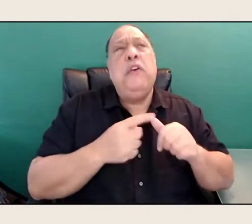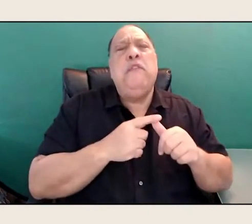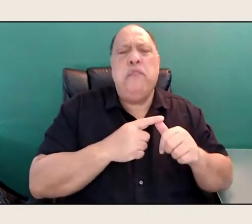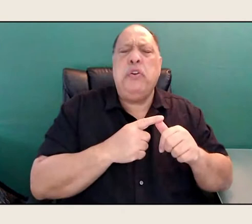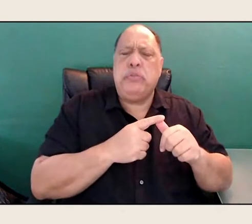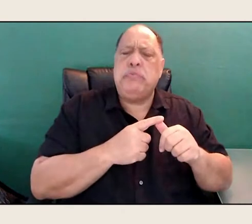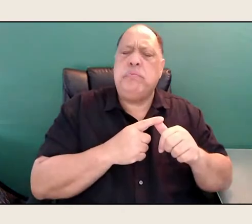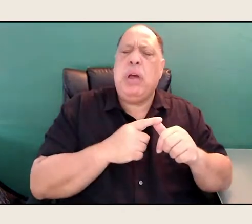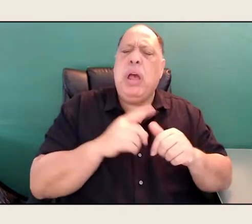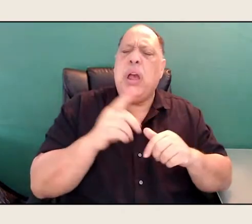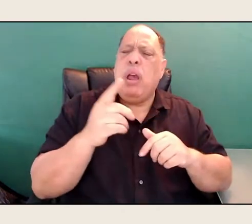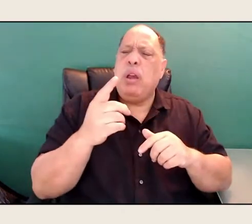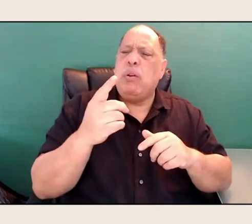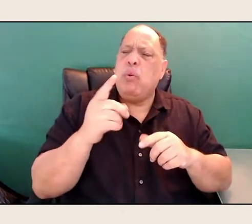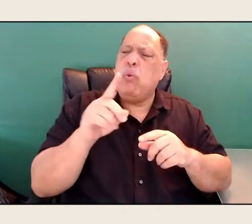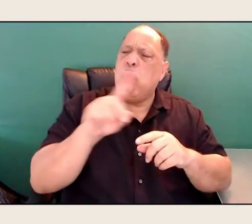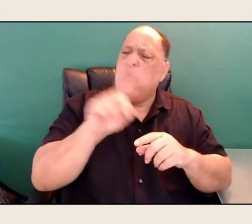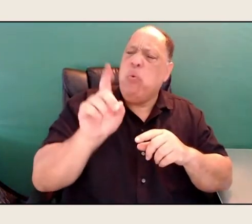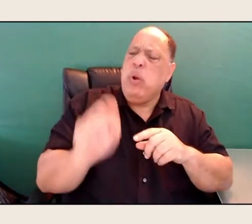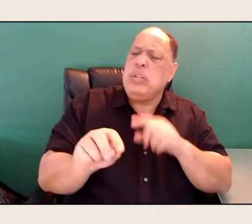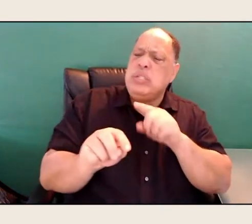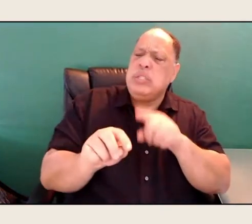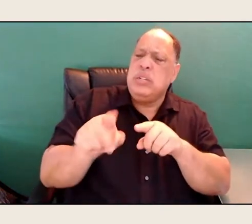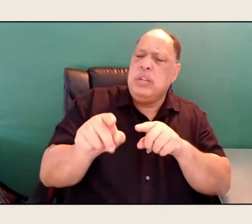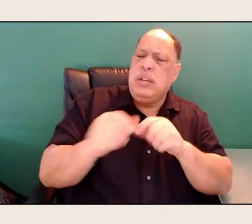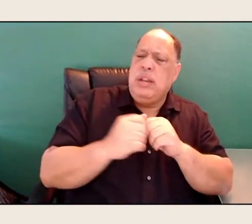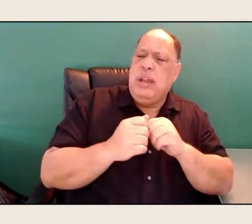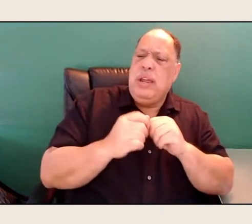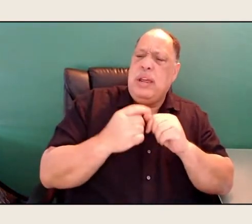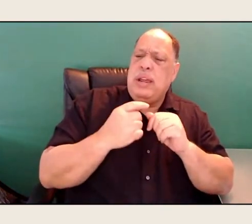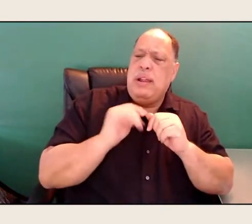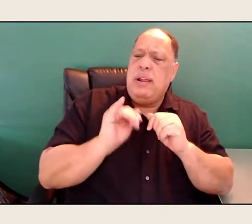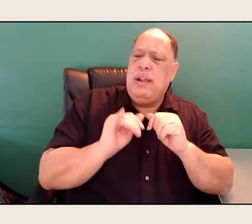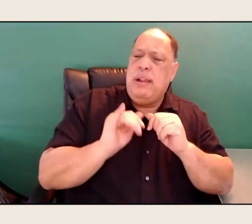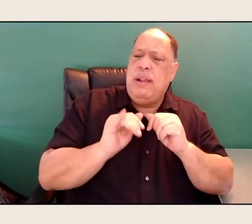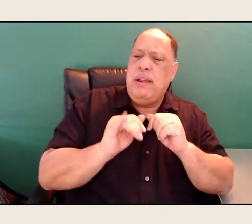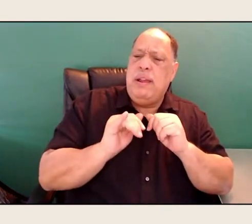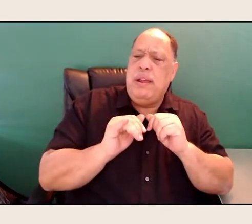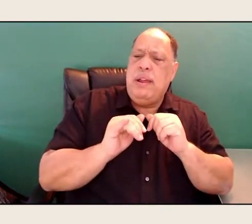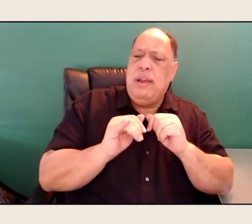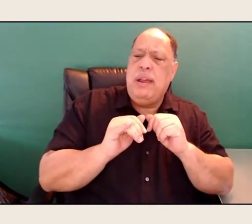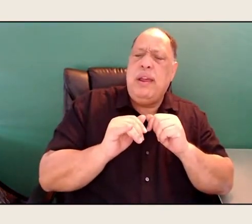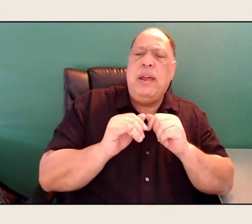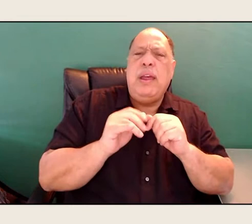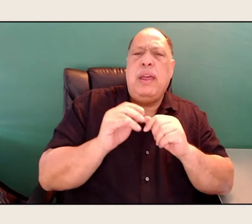And then I realized if I followed it and listened it would show me all kinds of things. It still does.